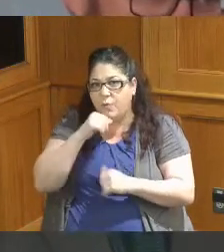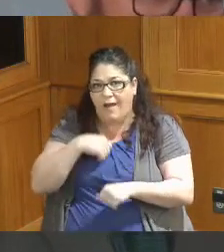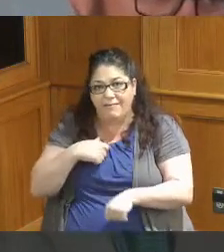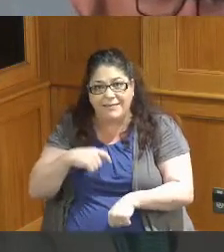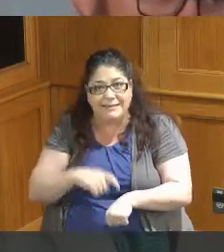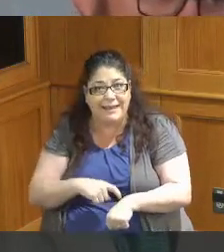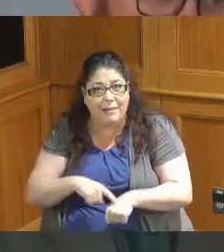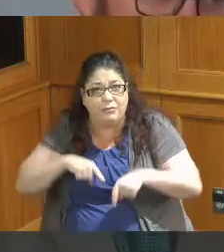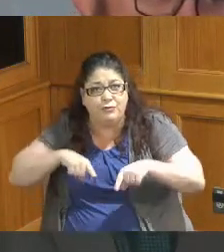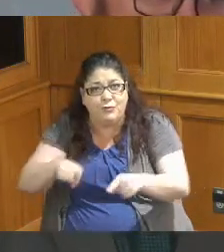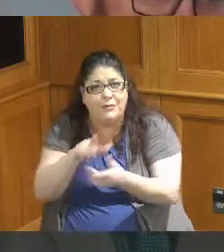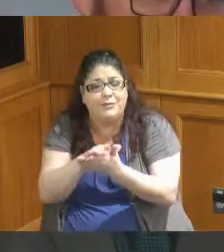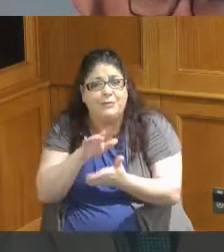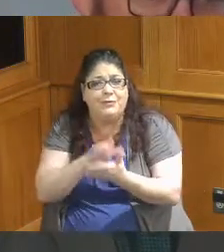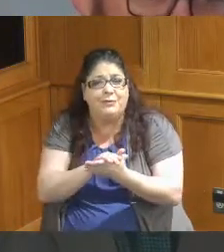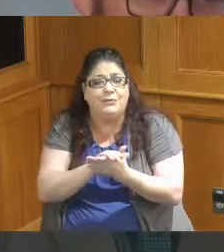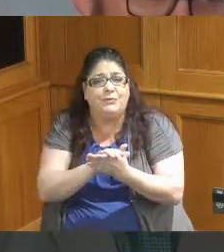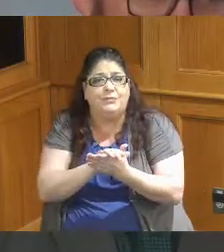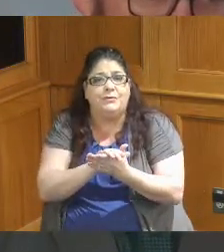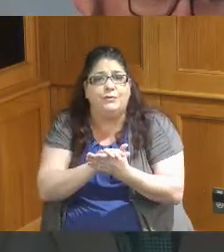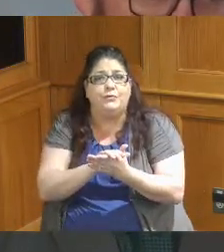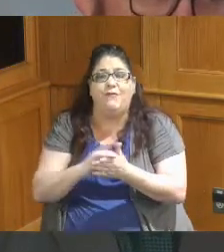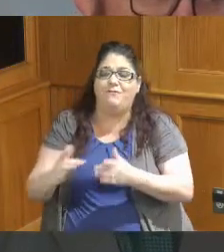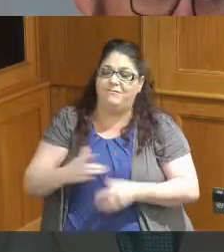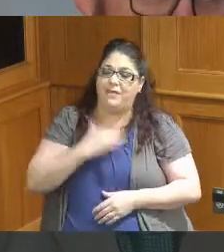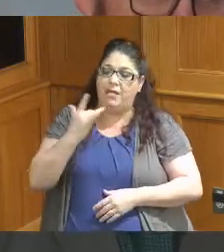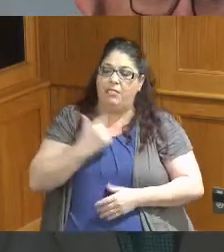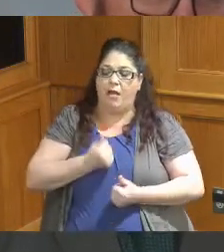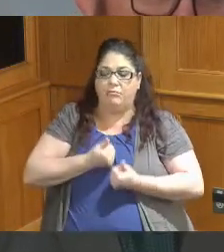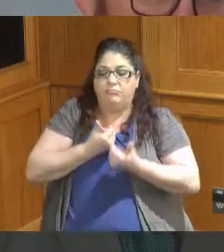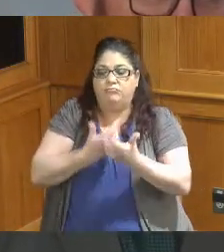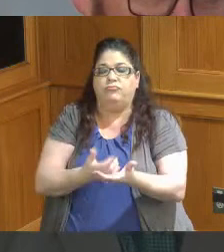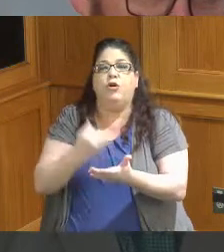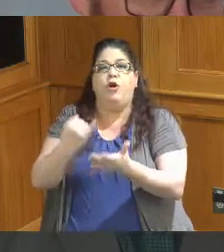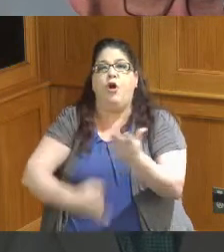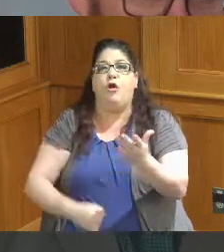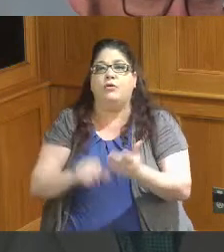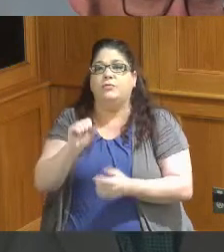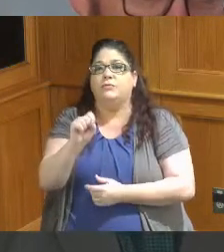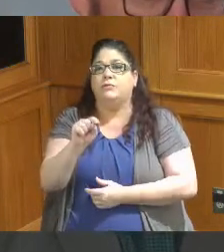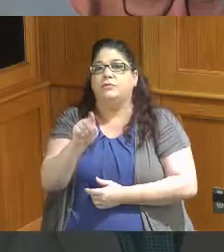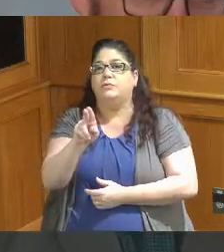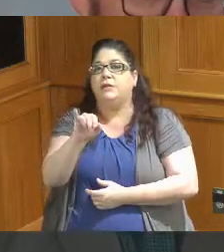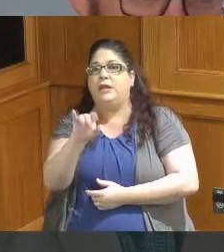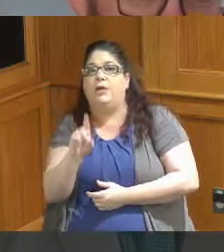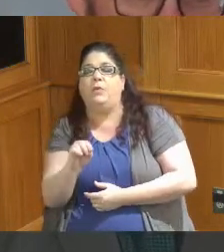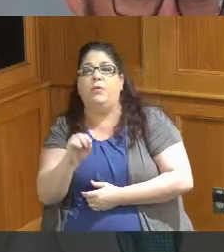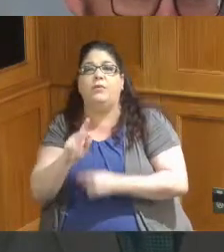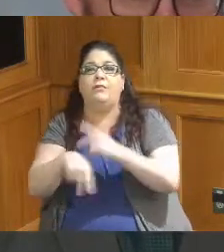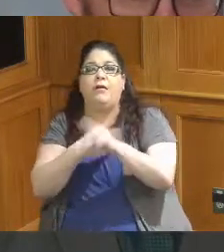school day to feel like an artist or engage in studio practices or Studio Projects as an artist